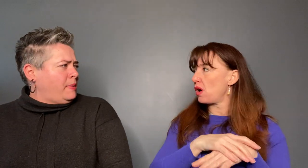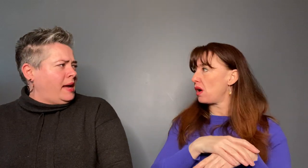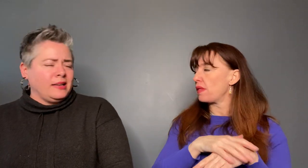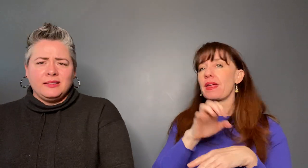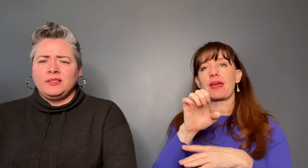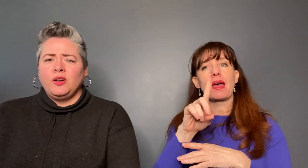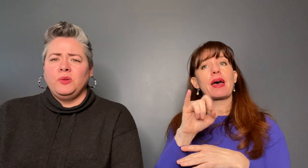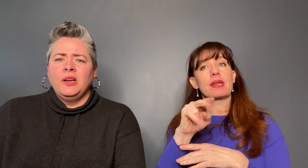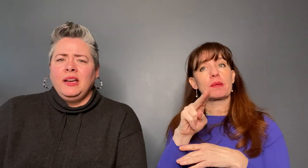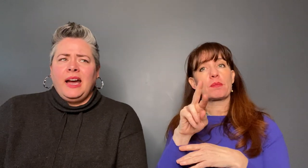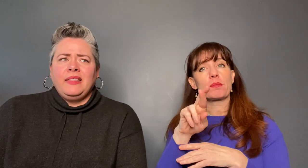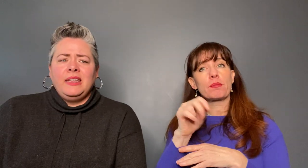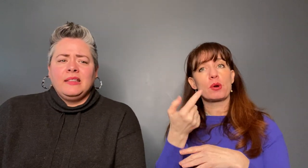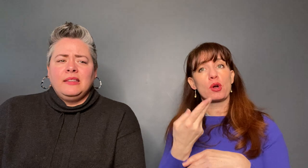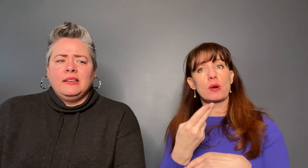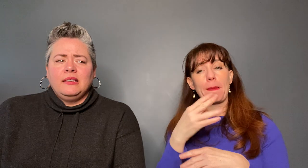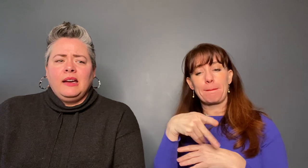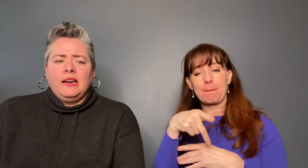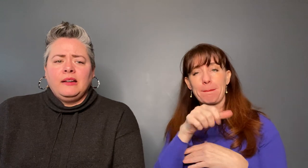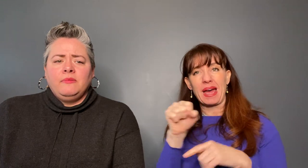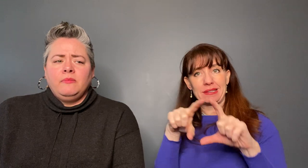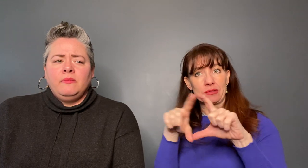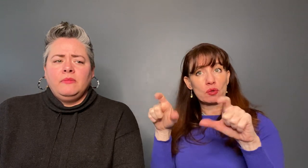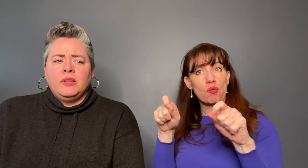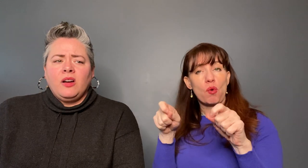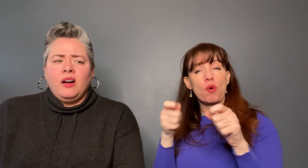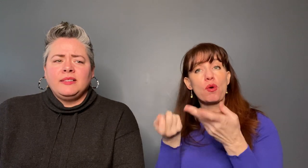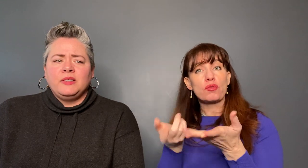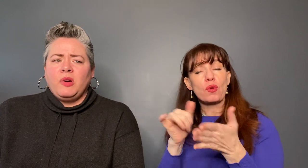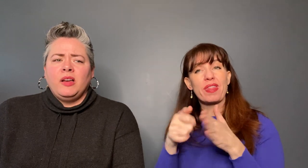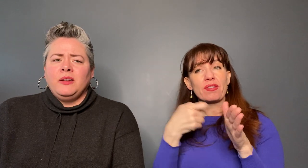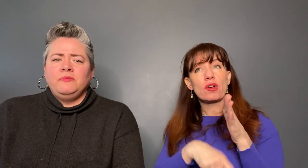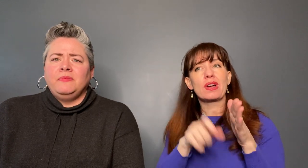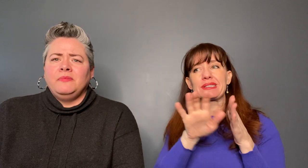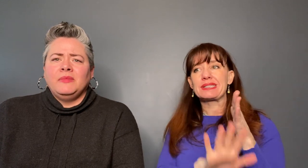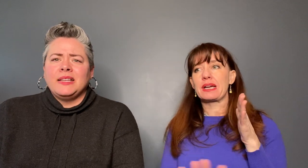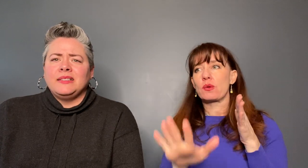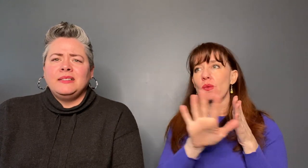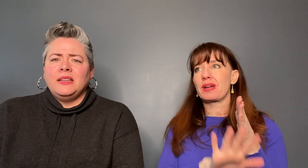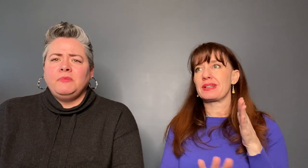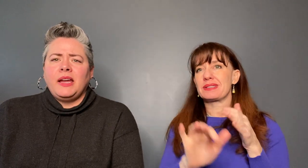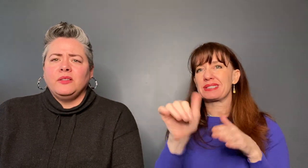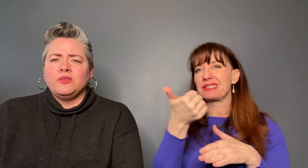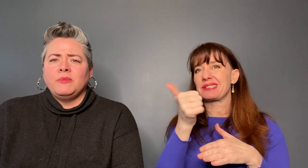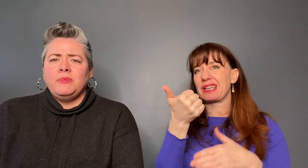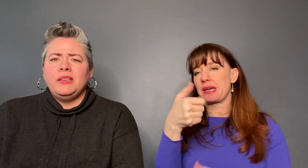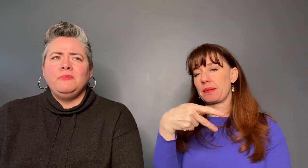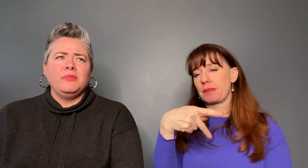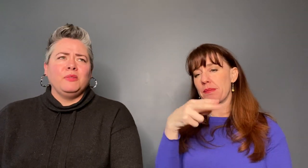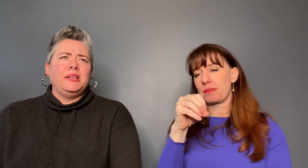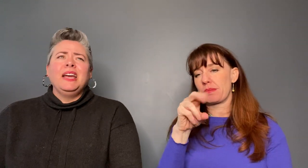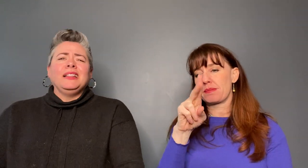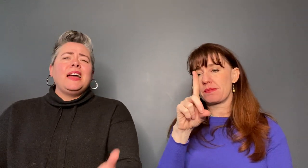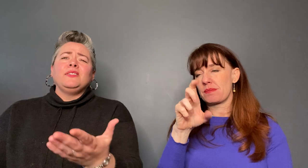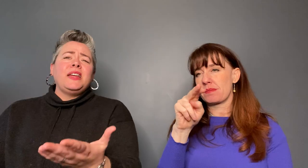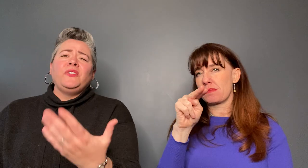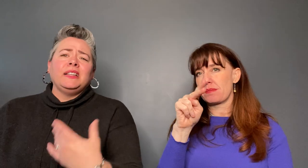think the the cost is probably less than 10 pounds or maybe could be definitely